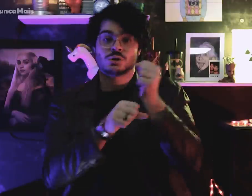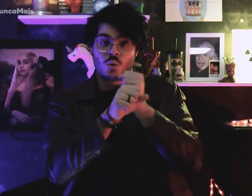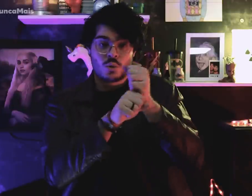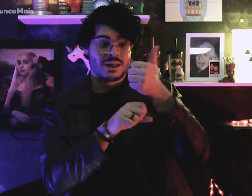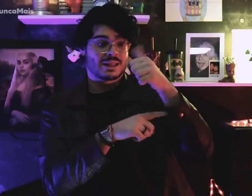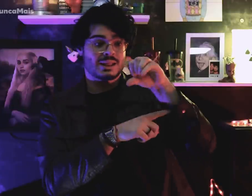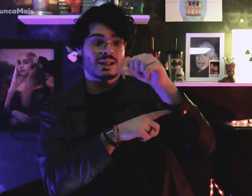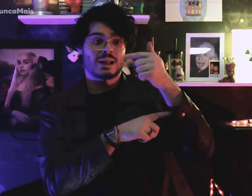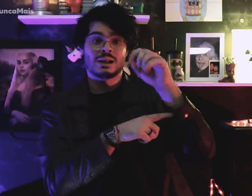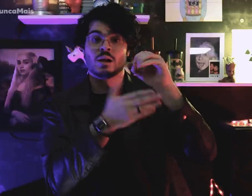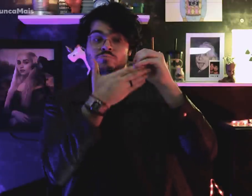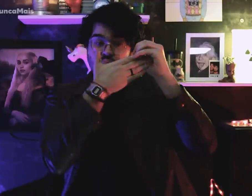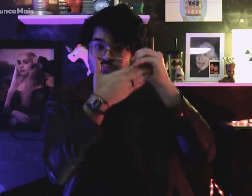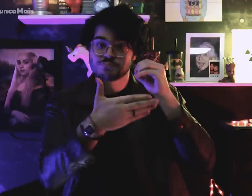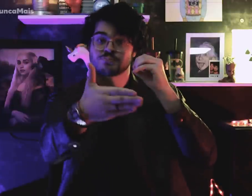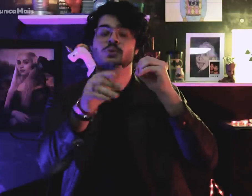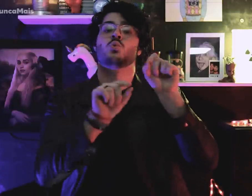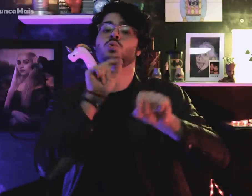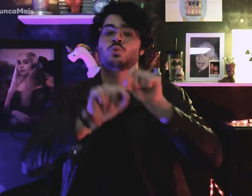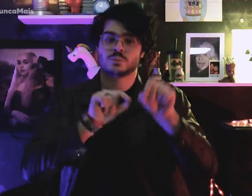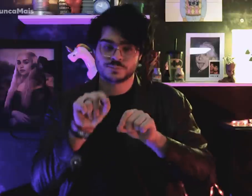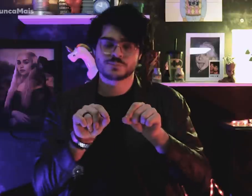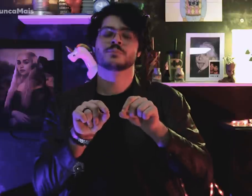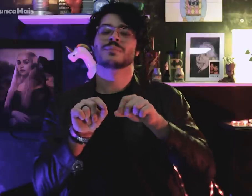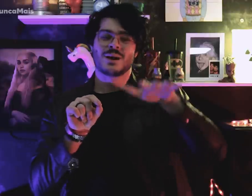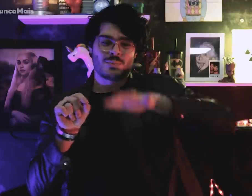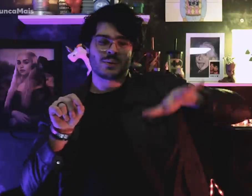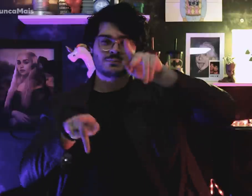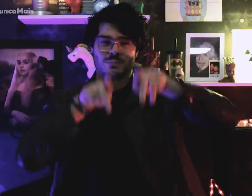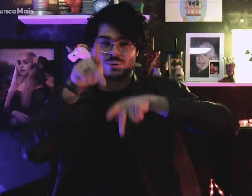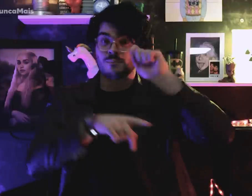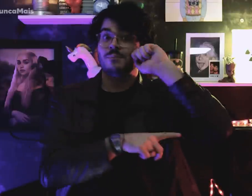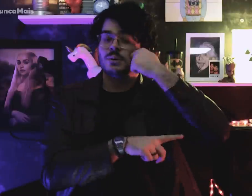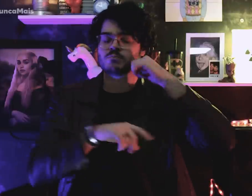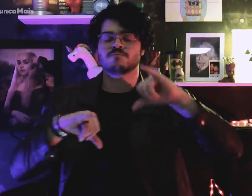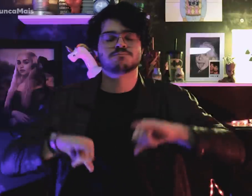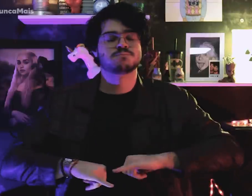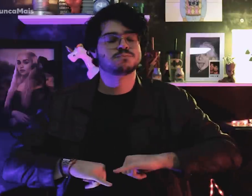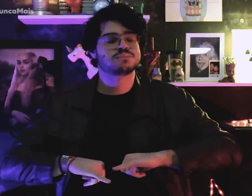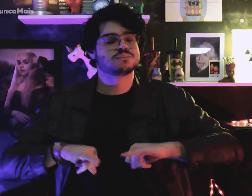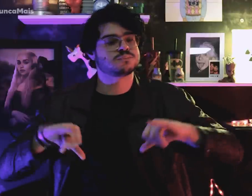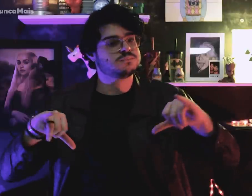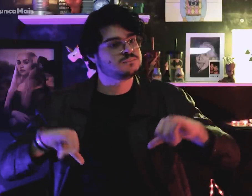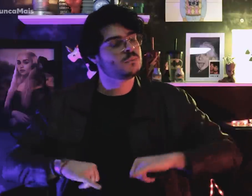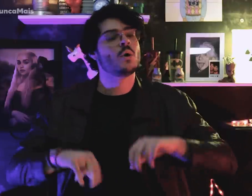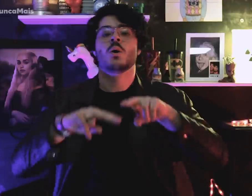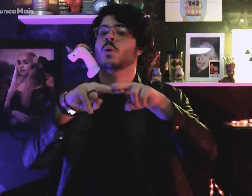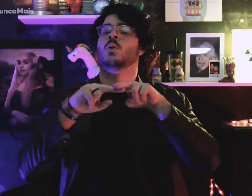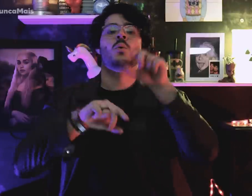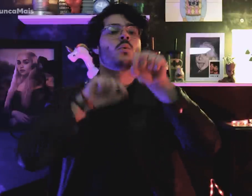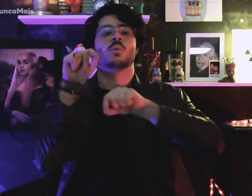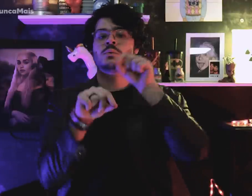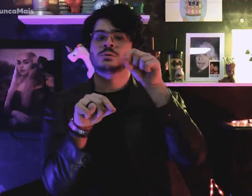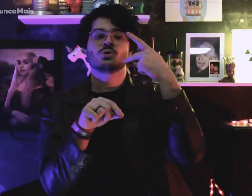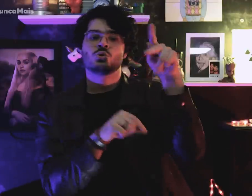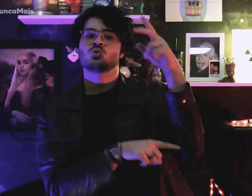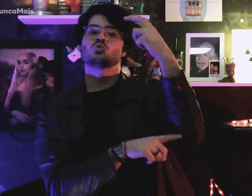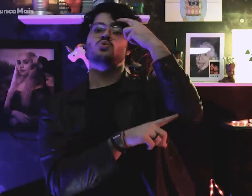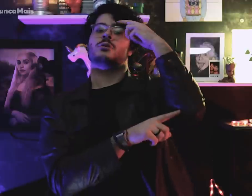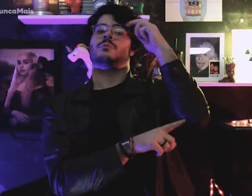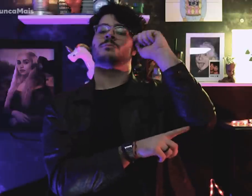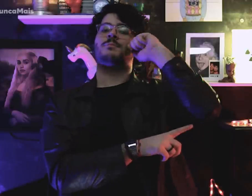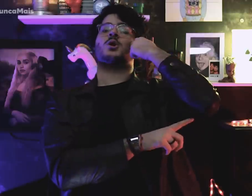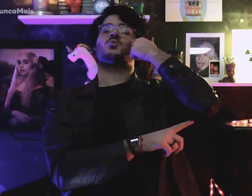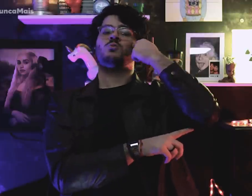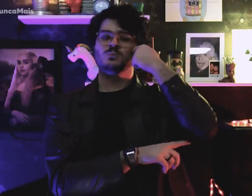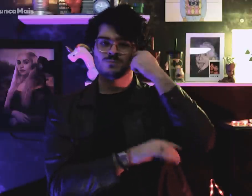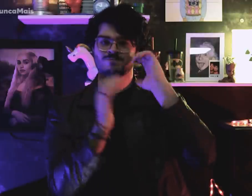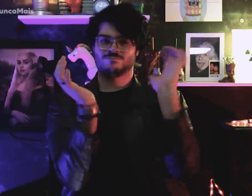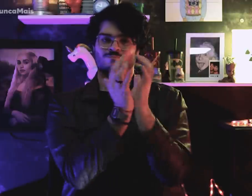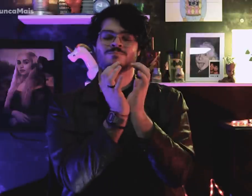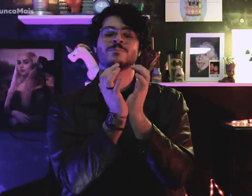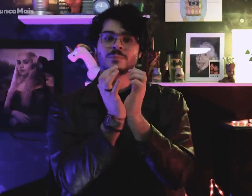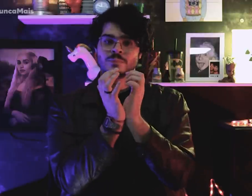No início de 1970, a população negra sofreu com a censura da cultura negra,